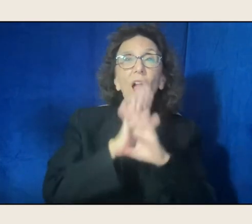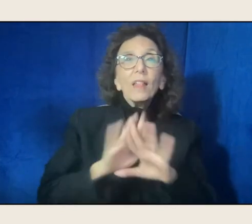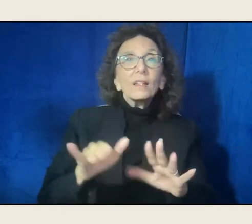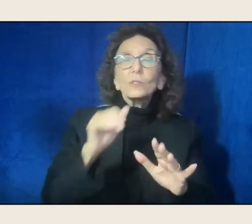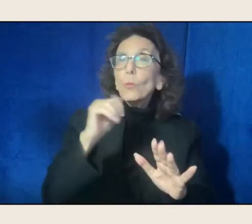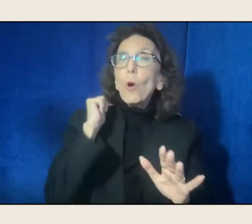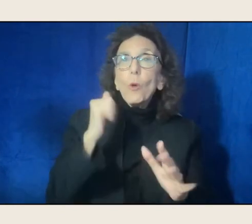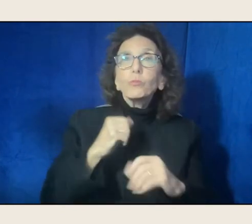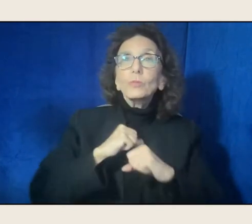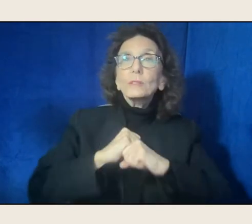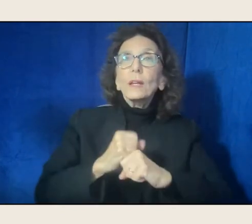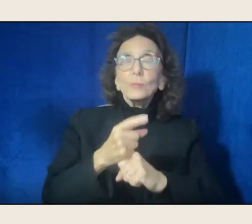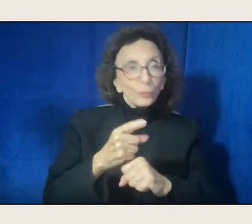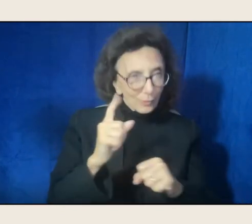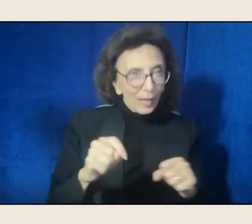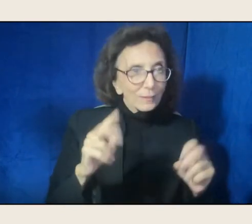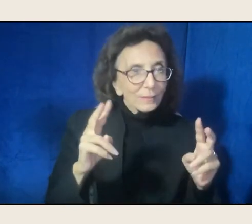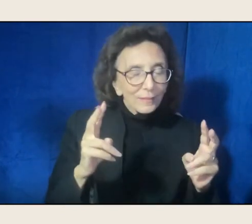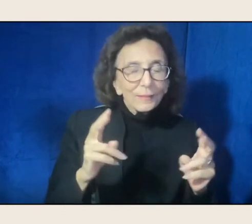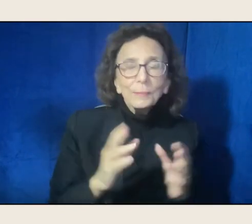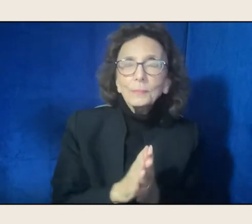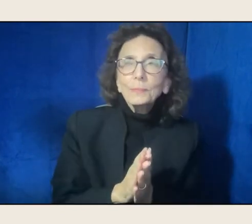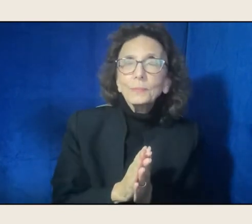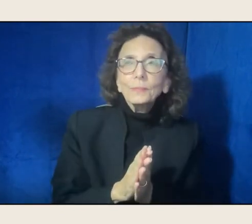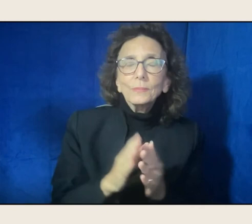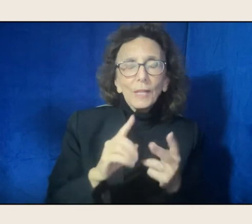A second thing would be you must name yourself.